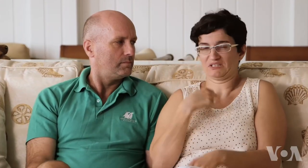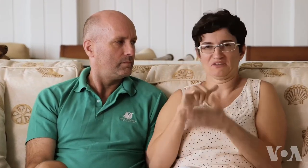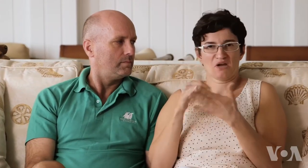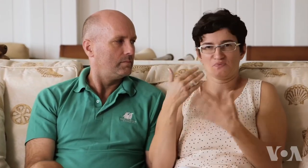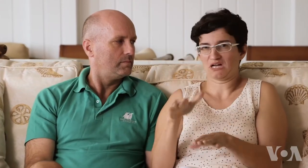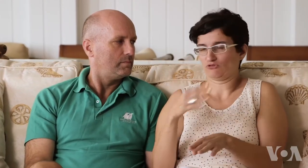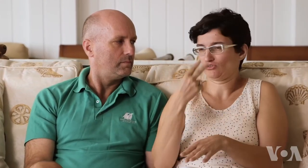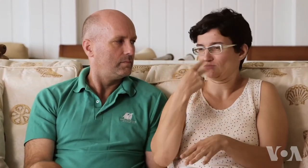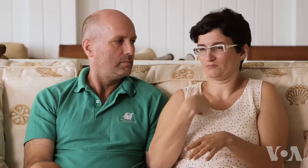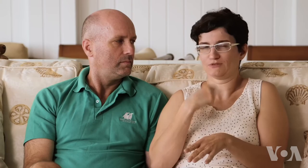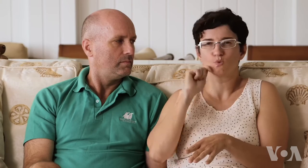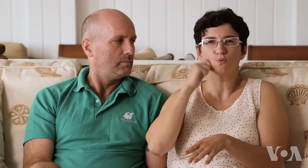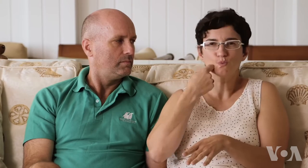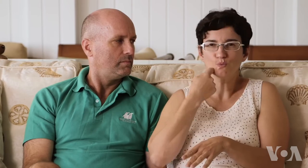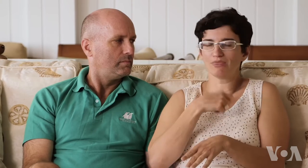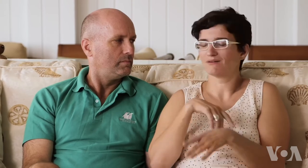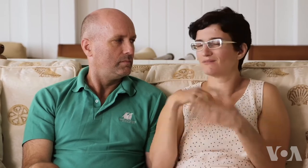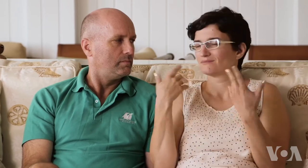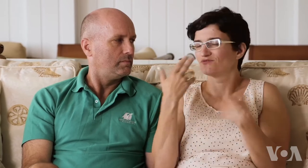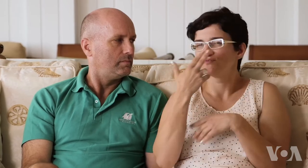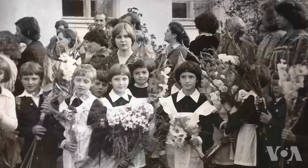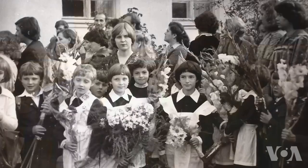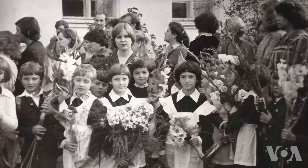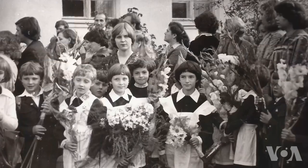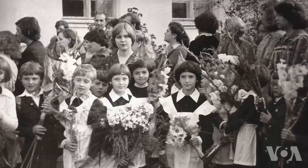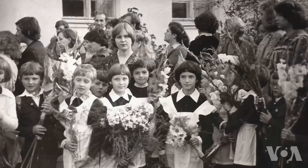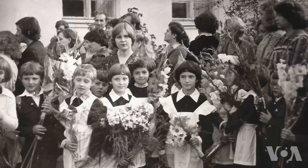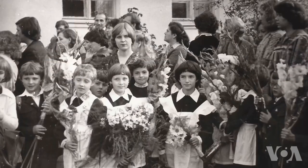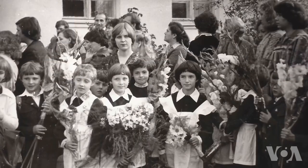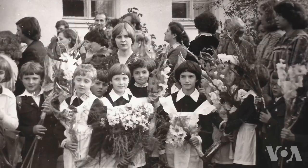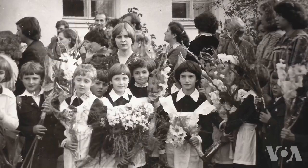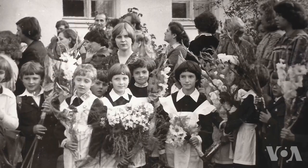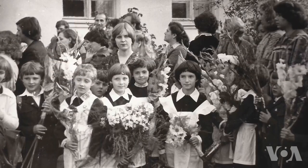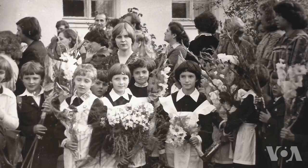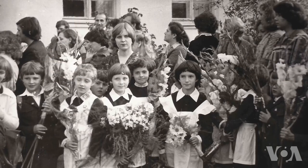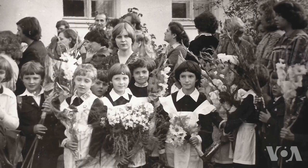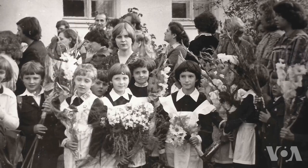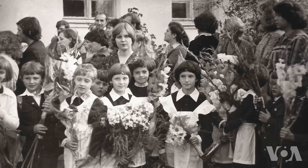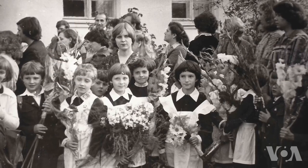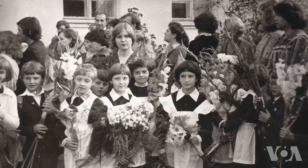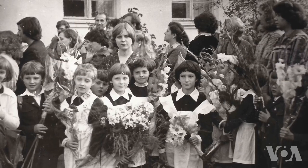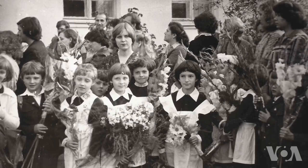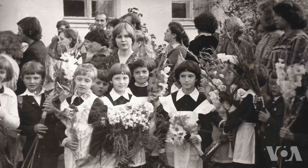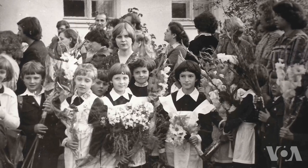They didn’t look at me that way. They thought I was cool, I was funny, an easy outgoing person.